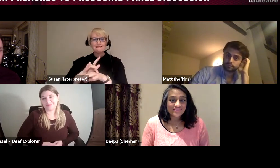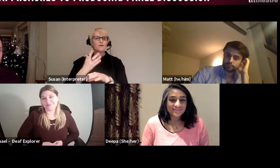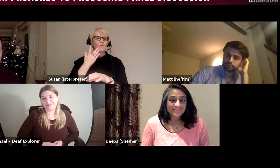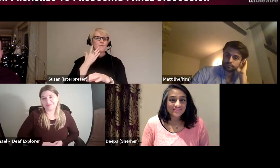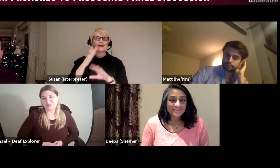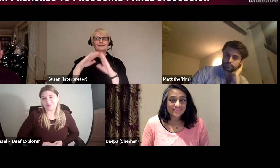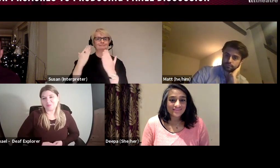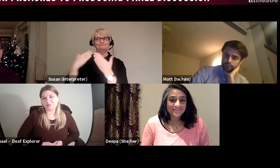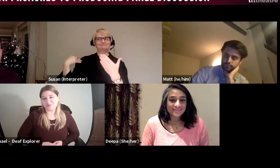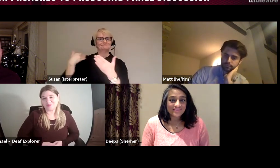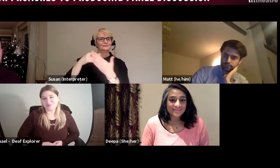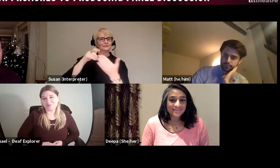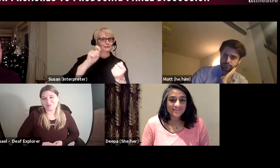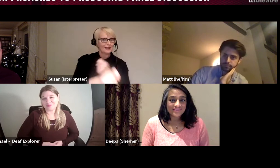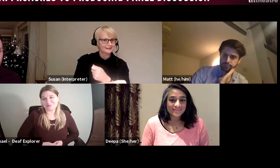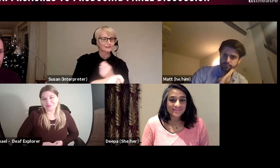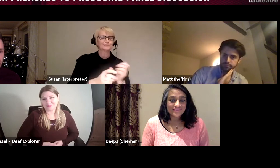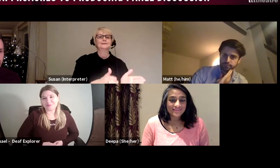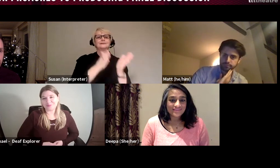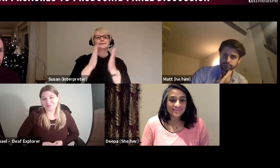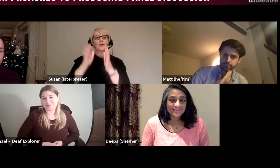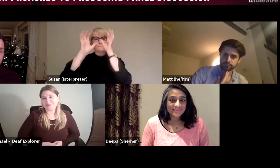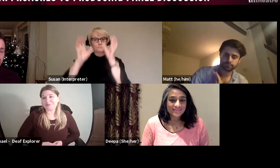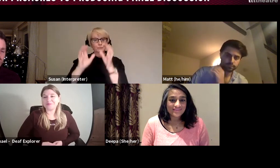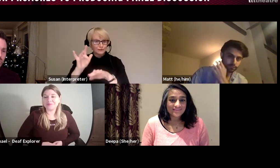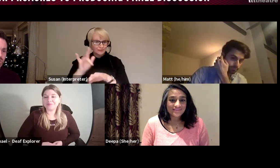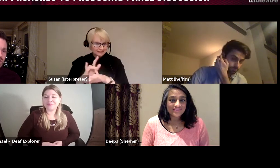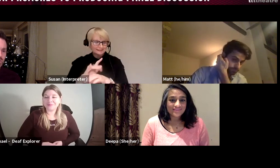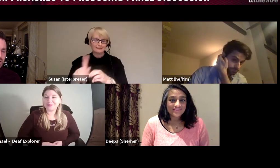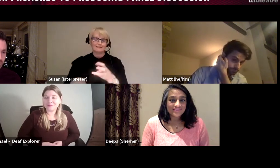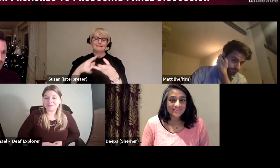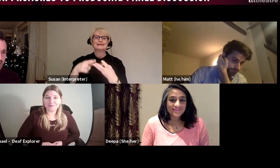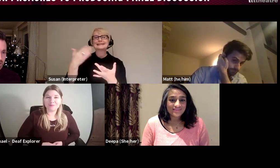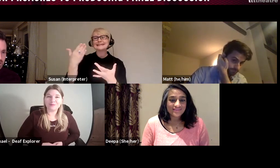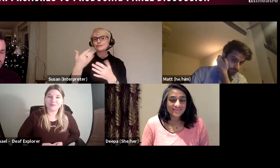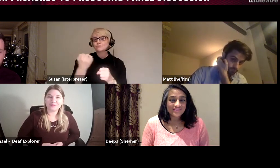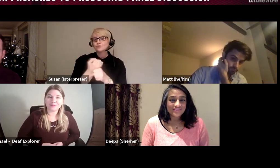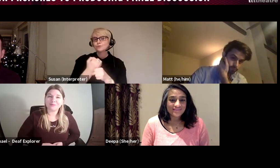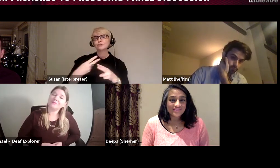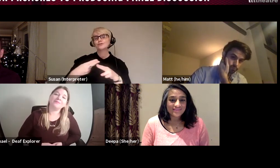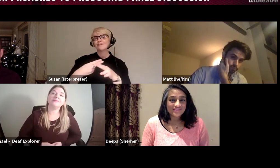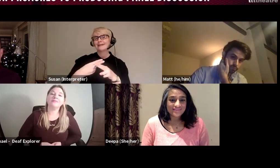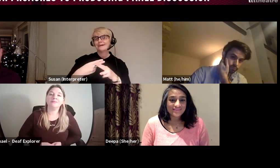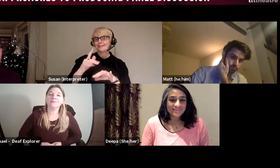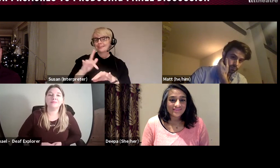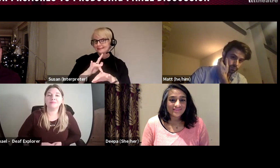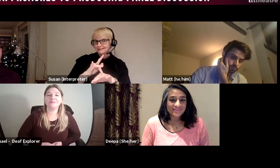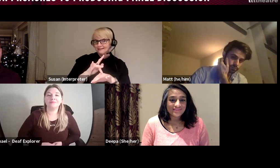and I was interim producer at the Bush Theatre and at Sheffield theatres, and producing my own